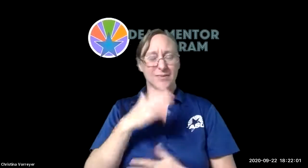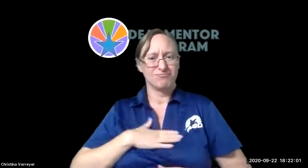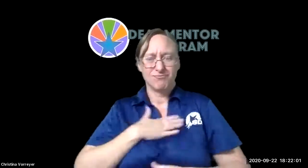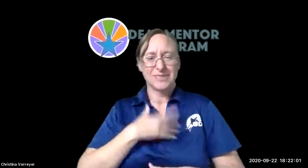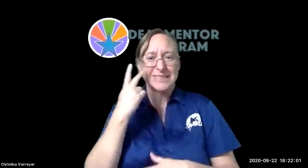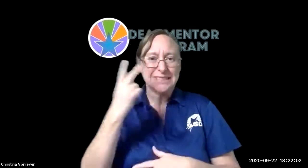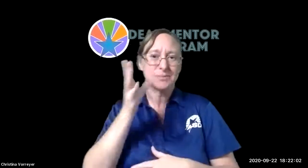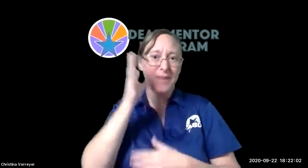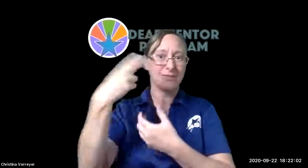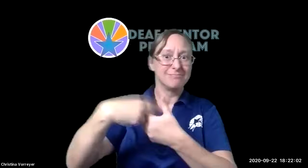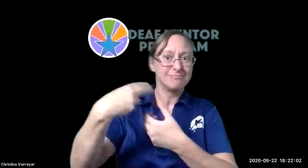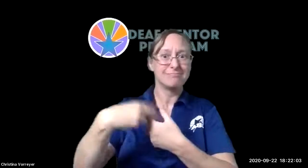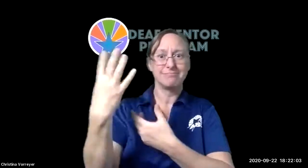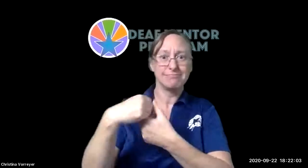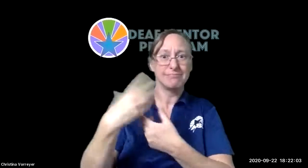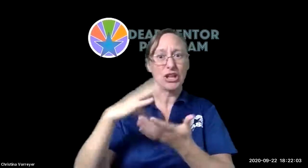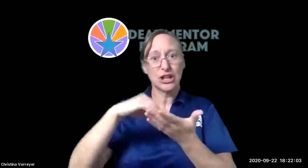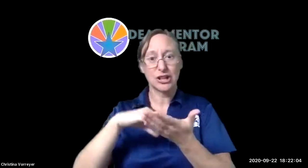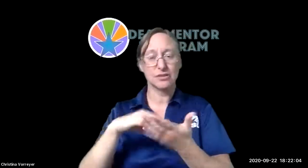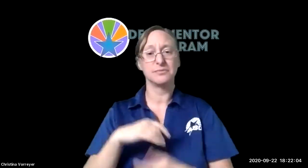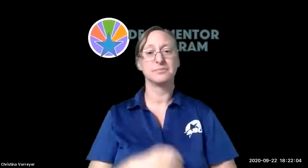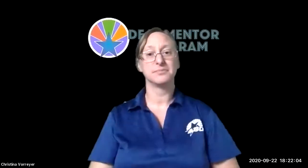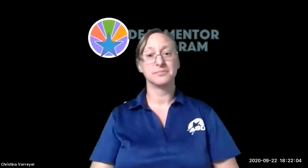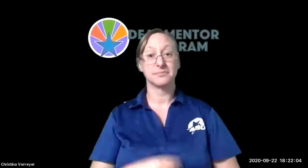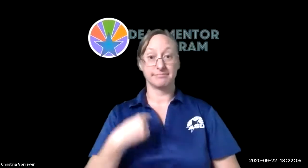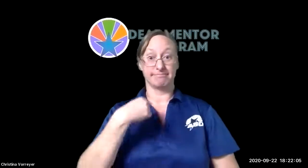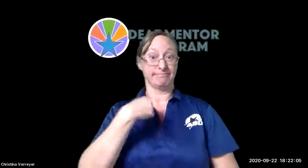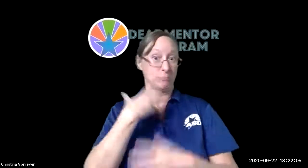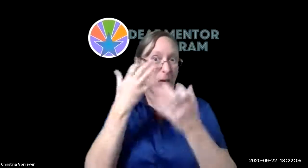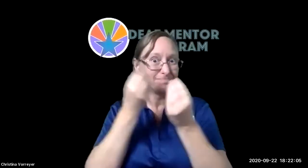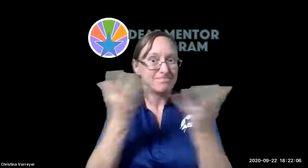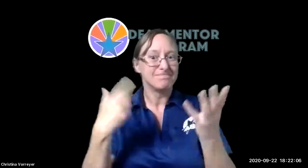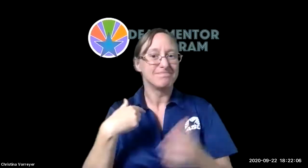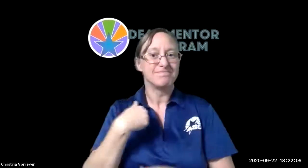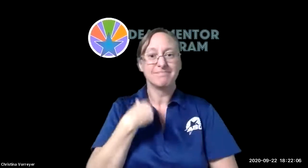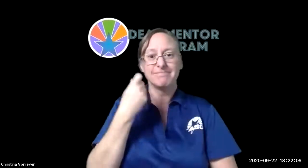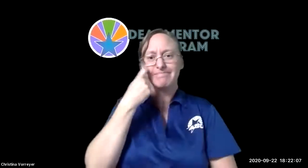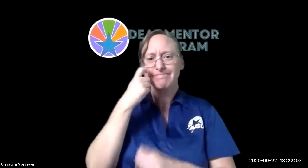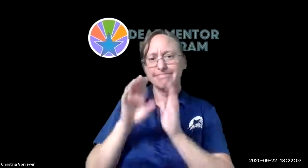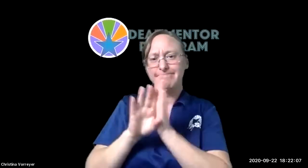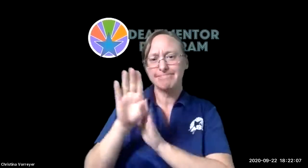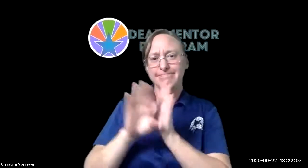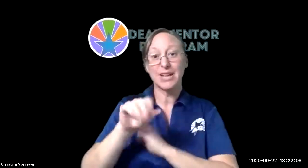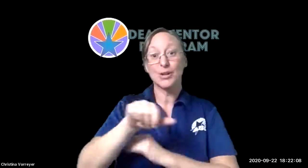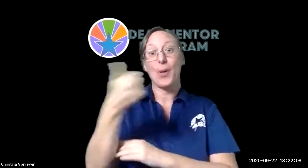wrapping up soon and we always enjoy seeing parents join